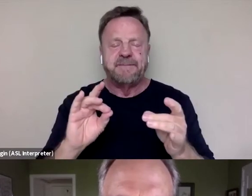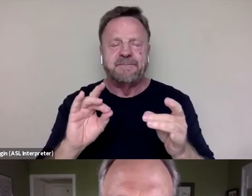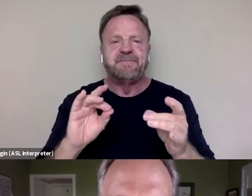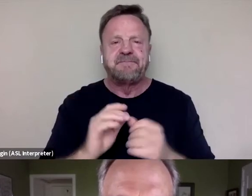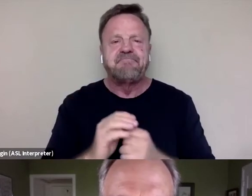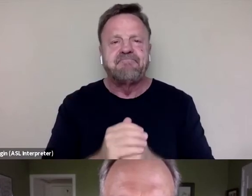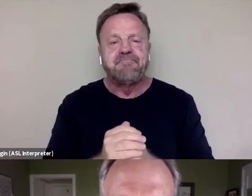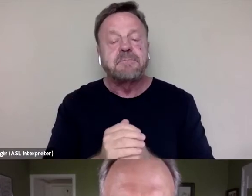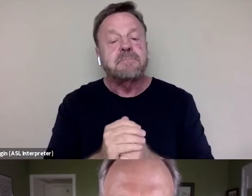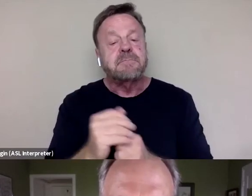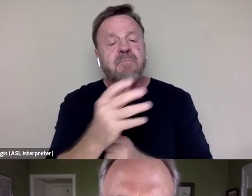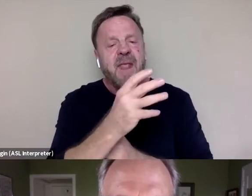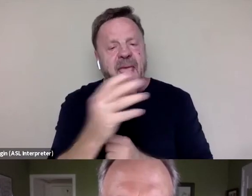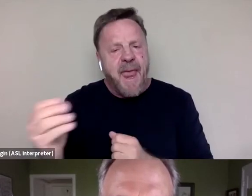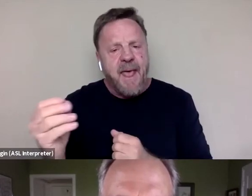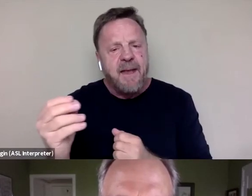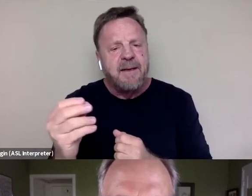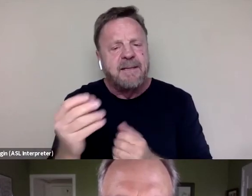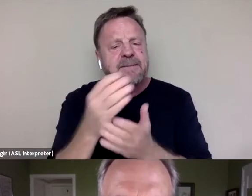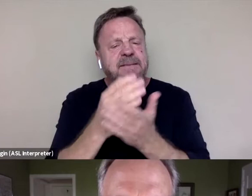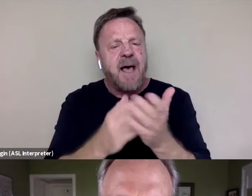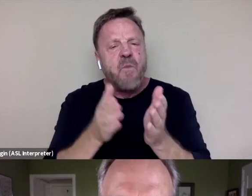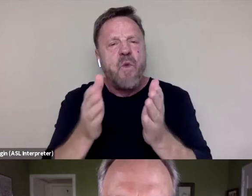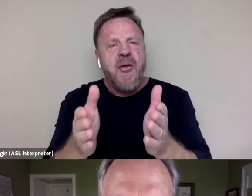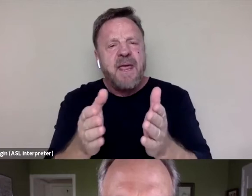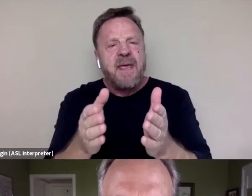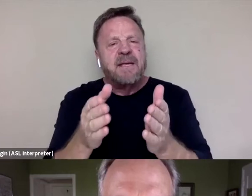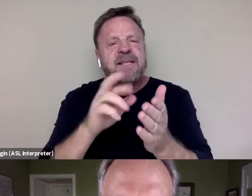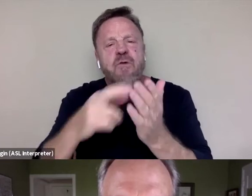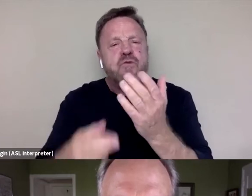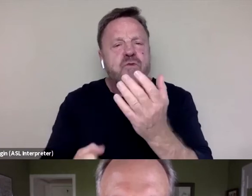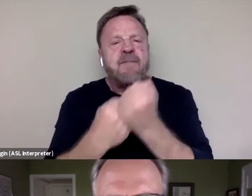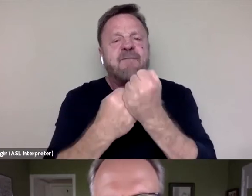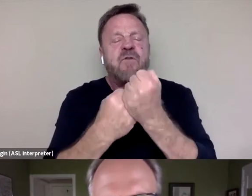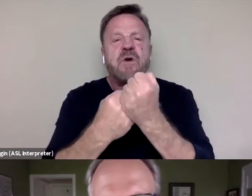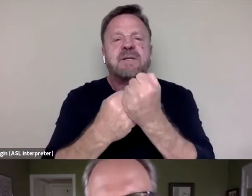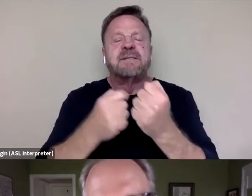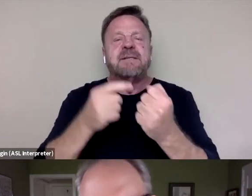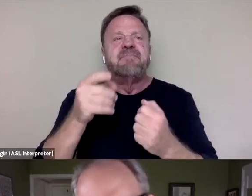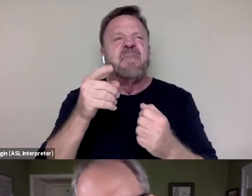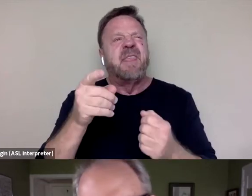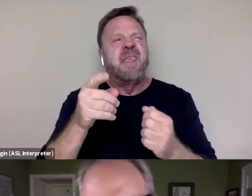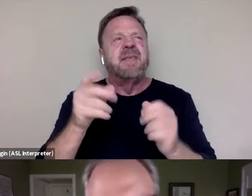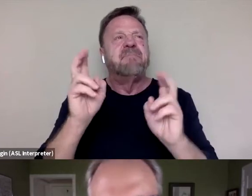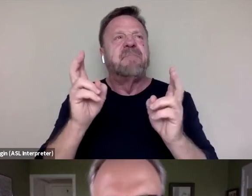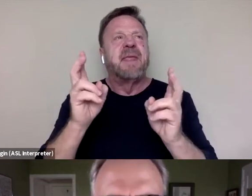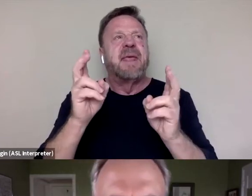It also, in some ways, reinforced the headwinds that the film itself explores,